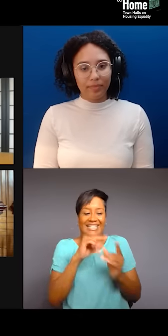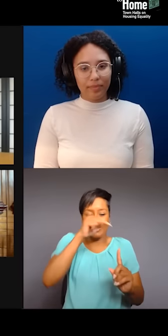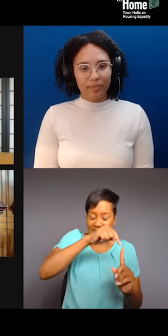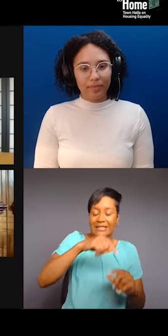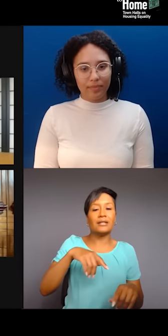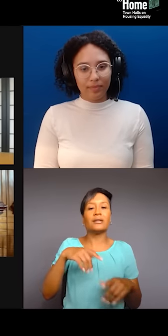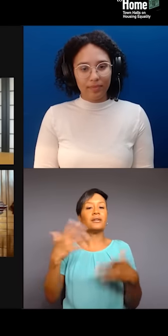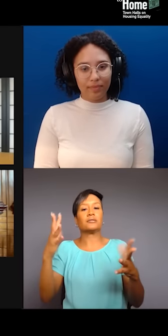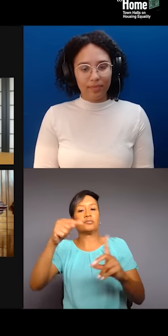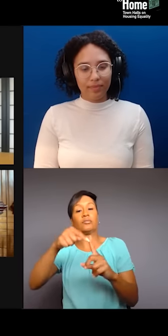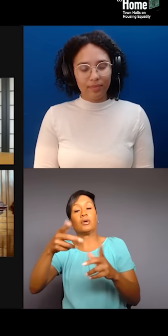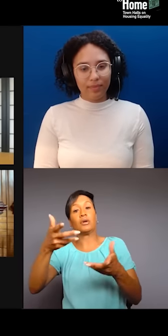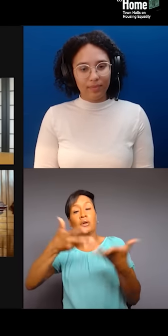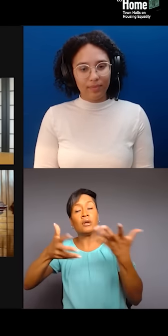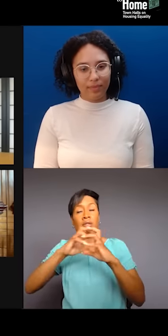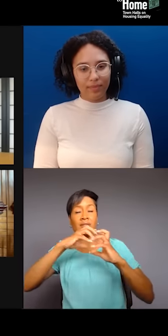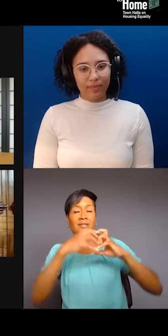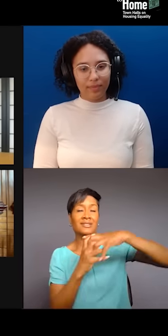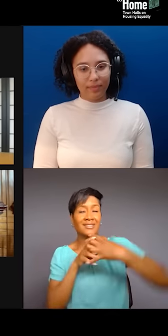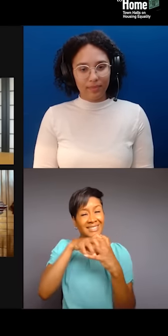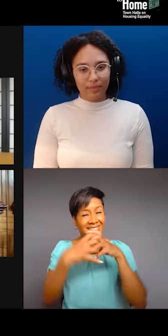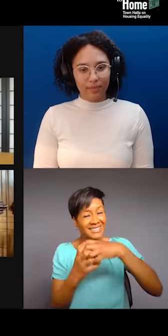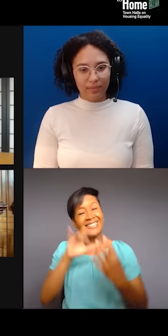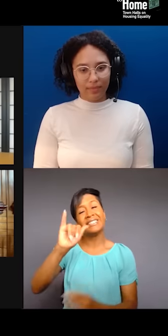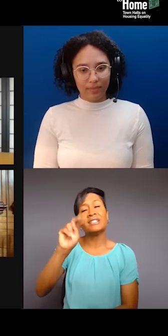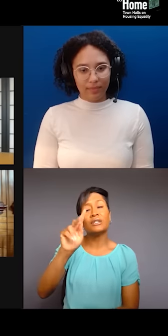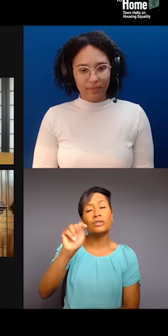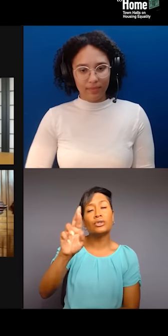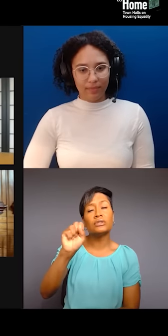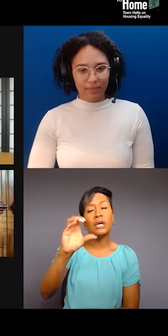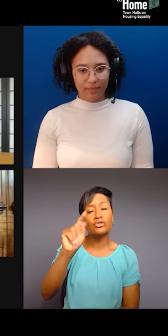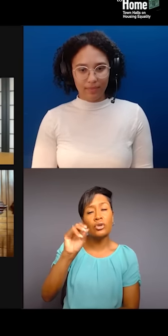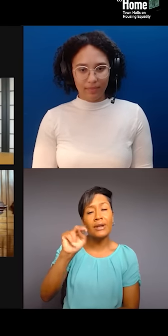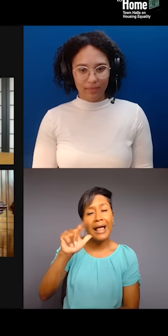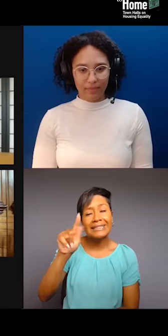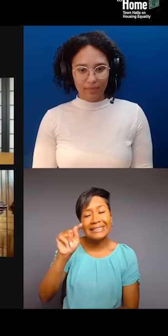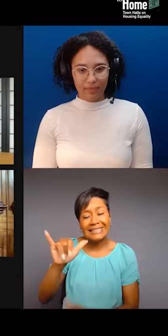it's just the fact that dealing with intersectionality, sometimes, people don't have the, I guess,